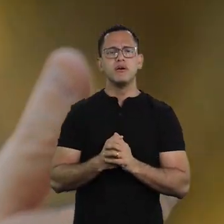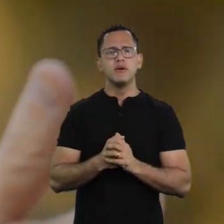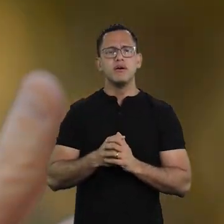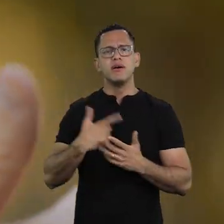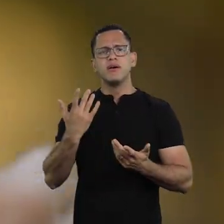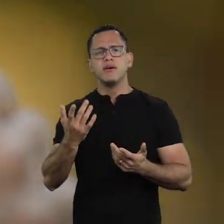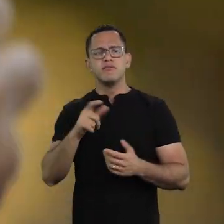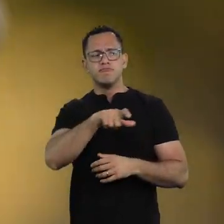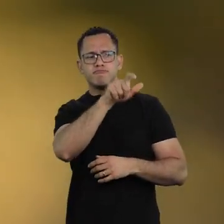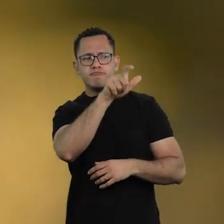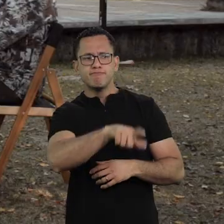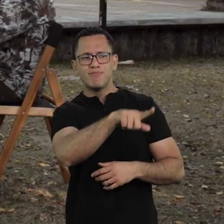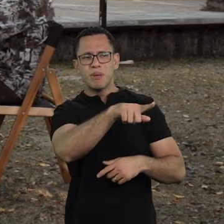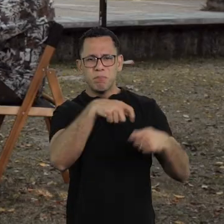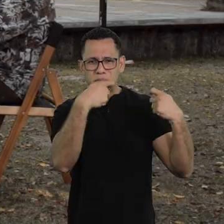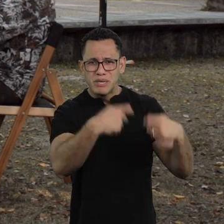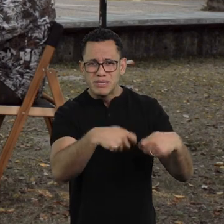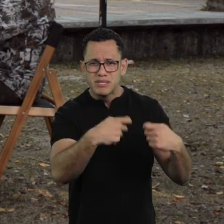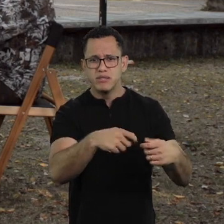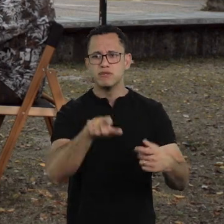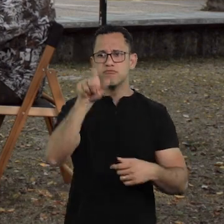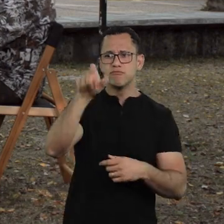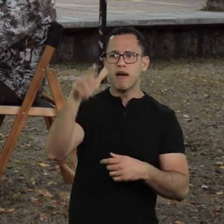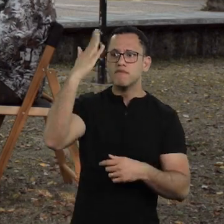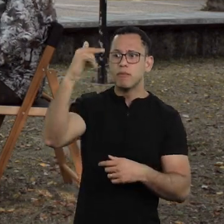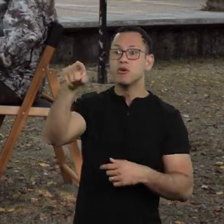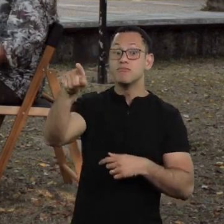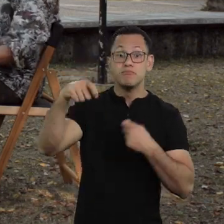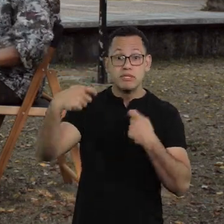more challenges, the artist that is unaided, right?